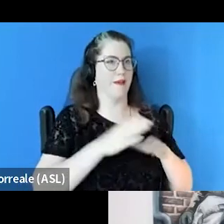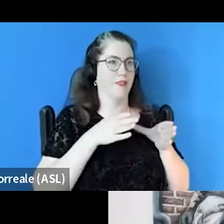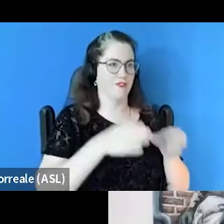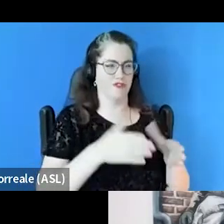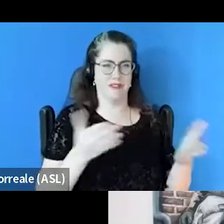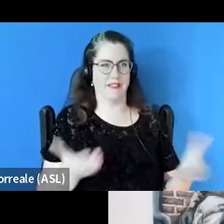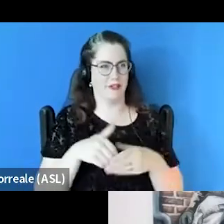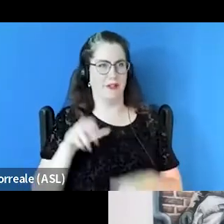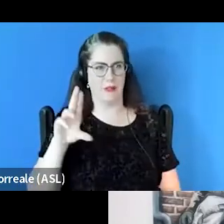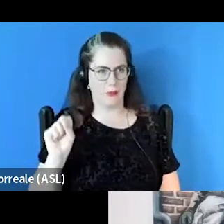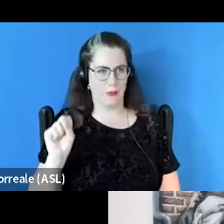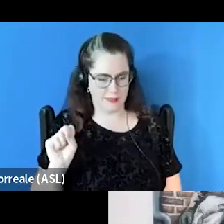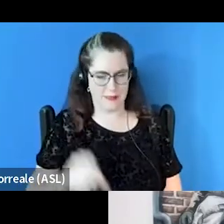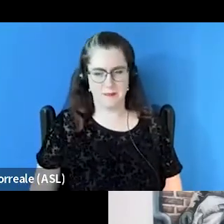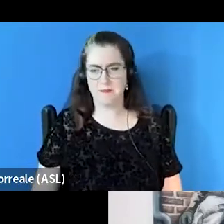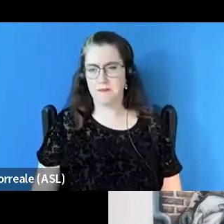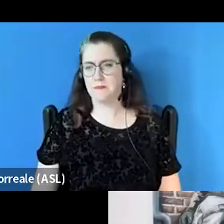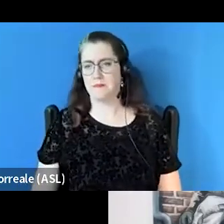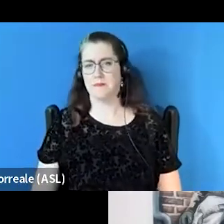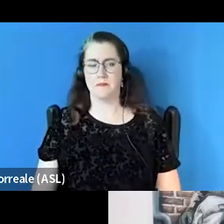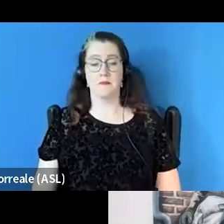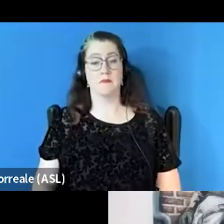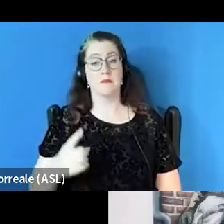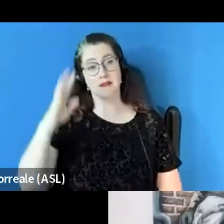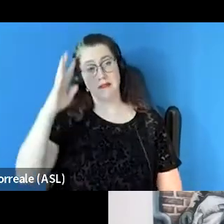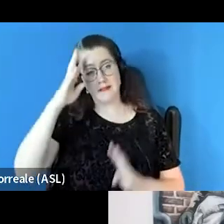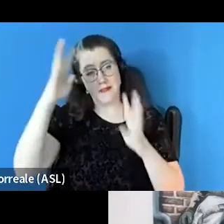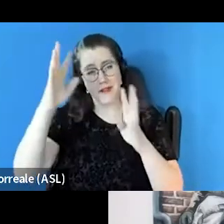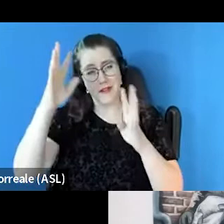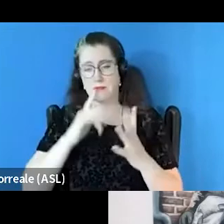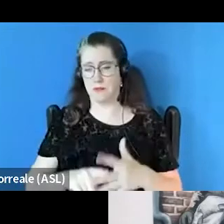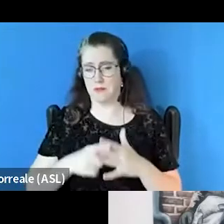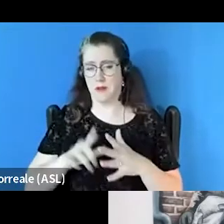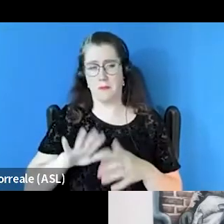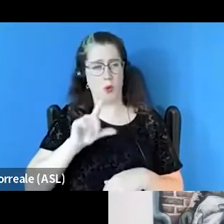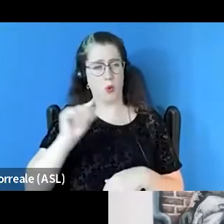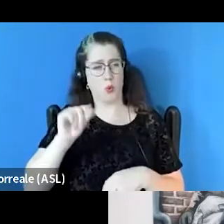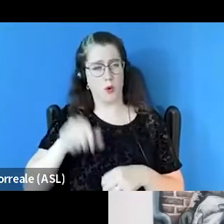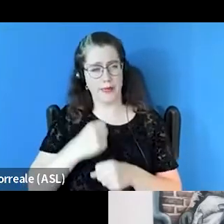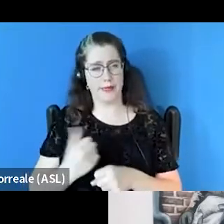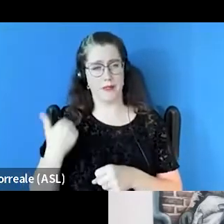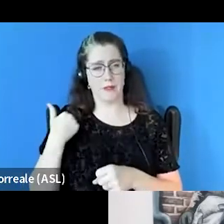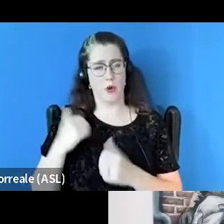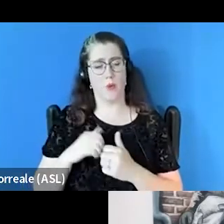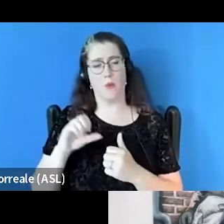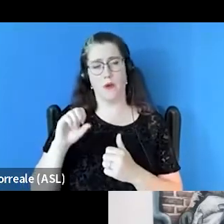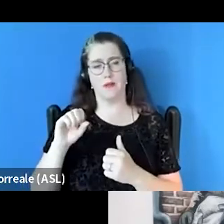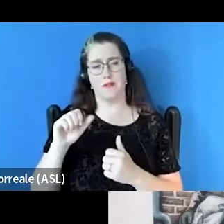And so it was an innovation that started almost 20 years ago with Sam Tsemberis in New York.